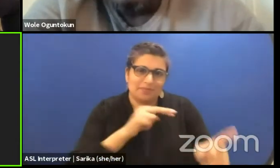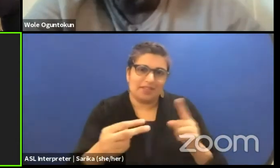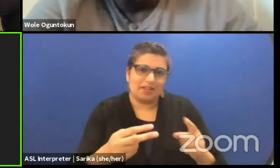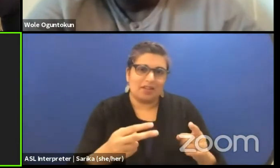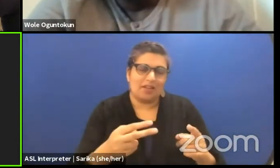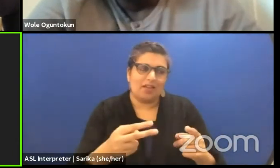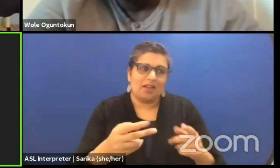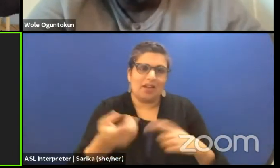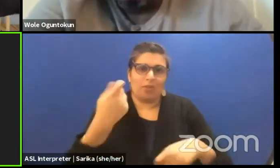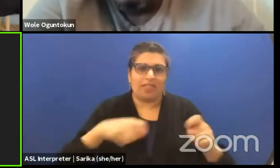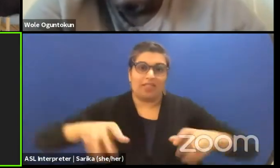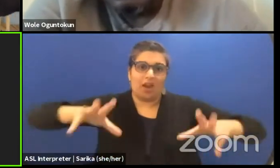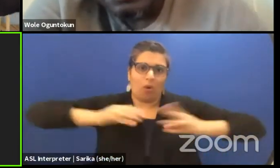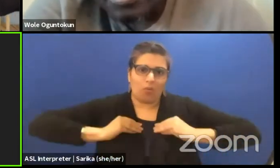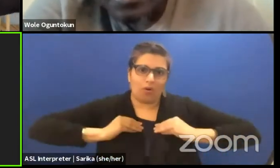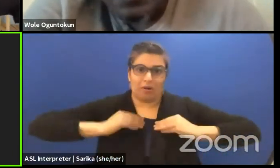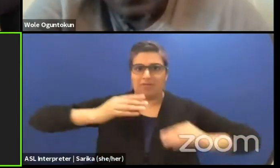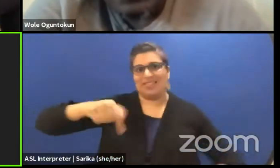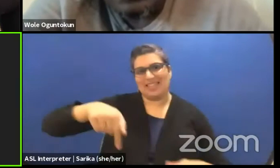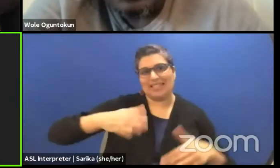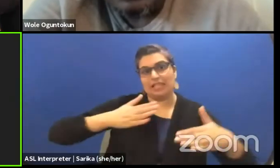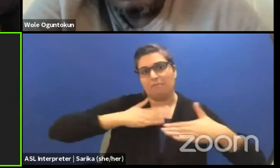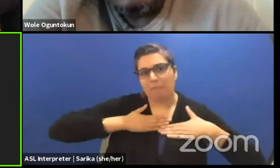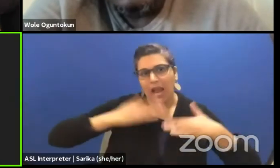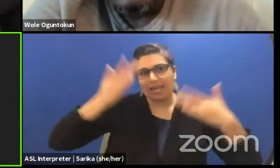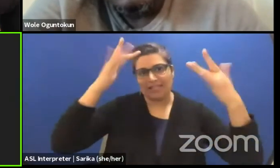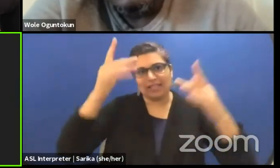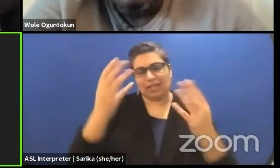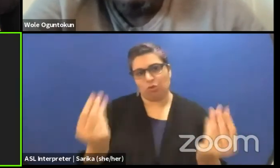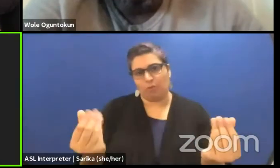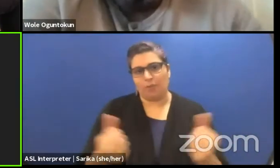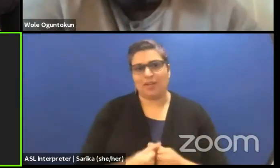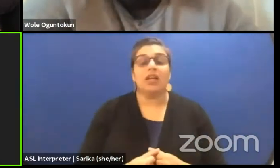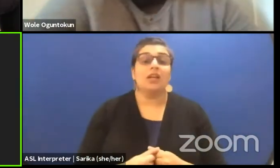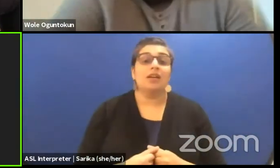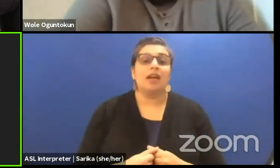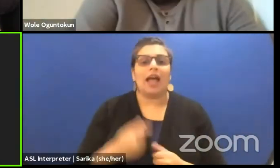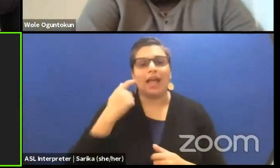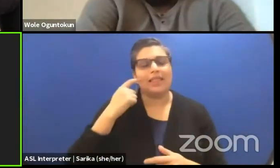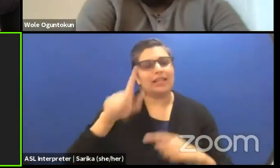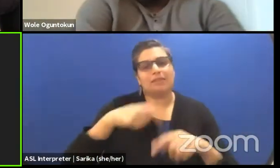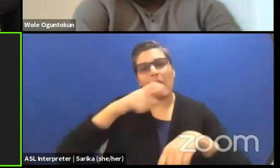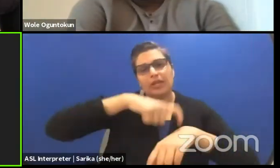in the sense of this is my intellectual property. And I don't know, I really think it's about spending time, a lot of time.